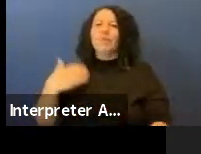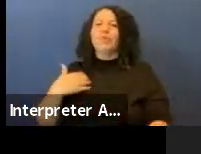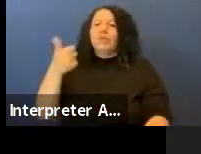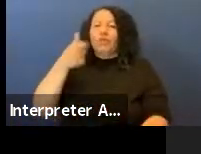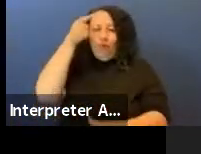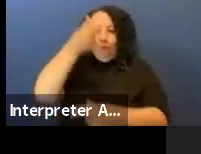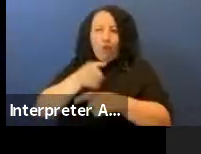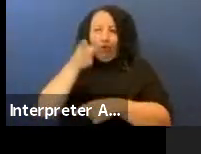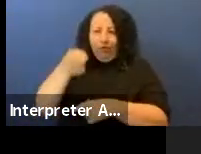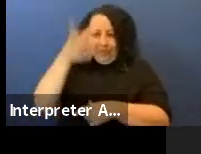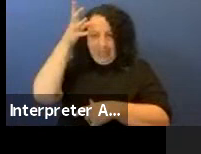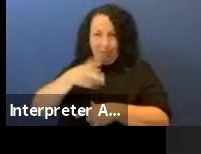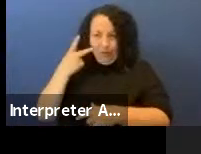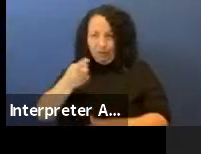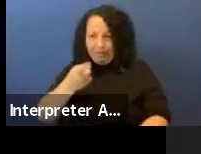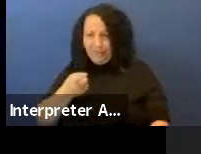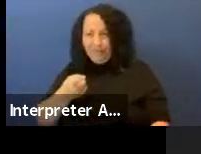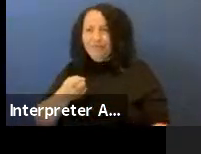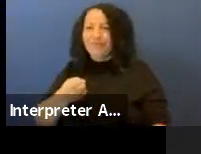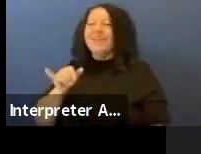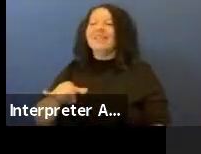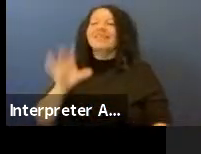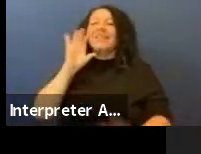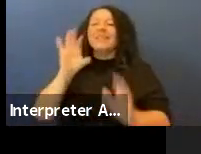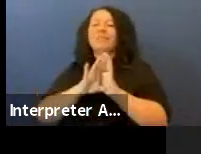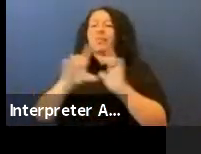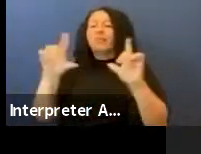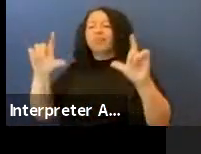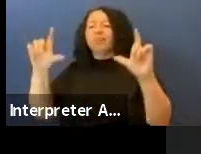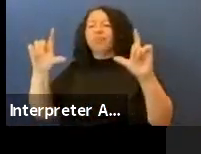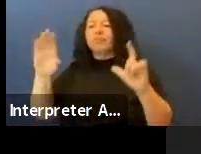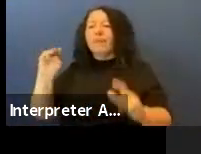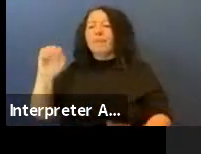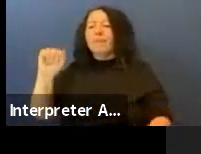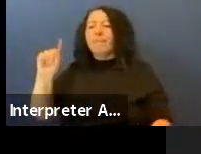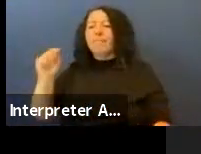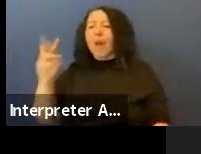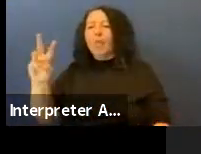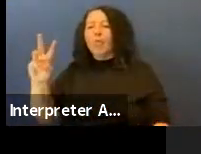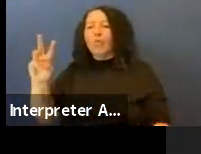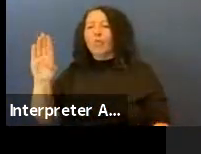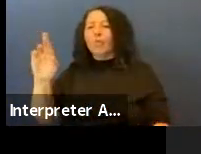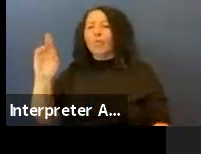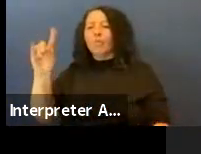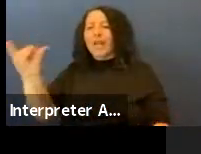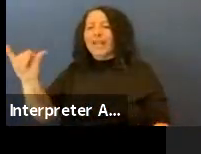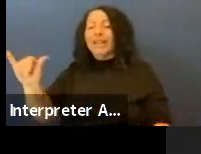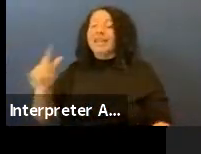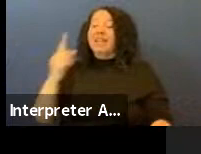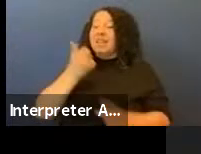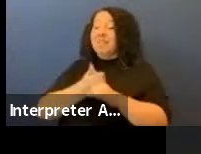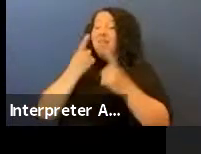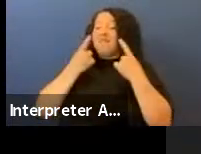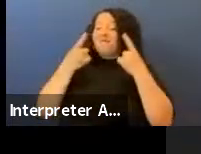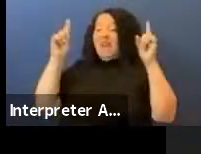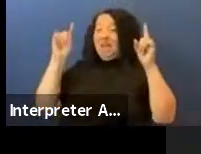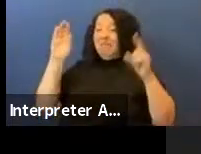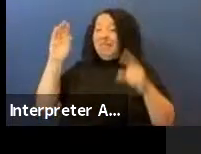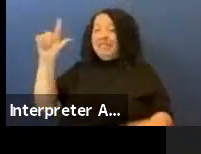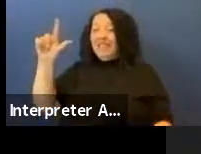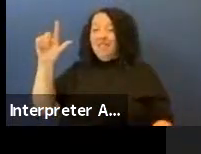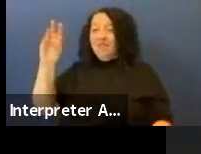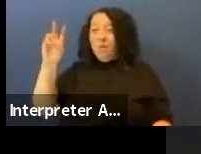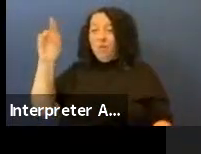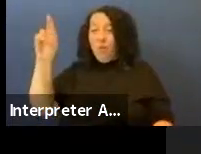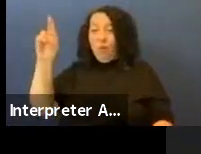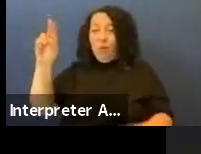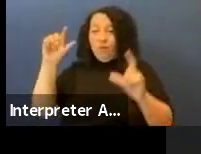This is taken by Mathew Brady, the famous Civil War photographer